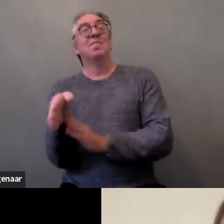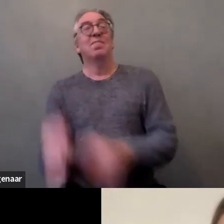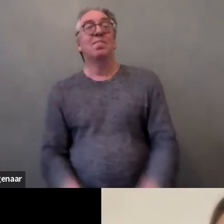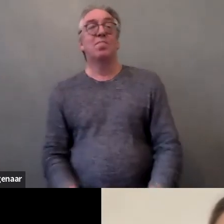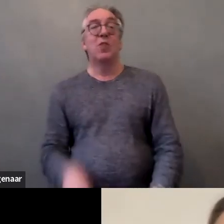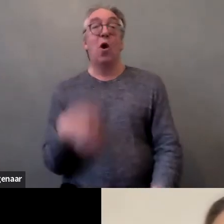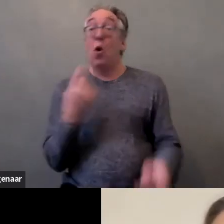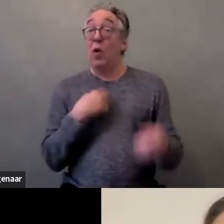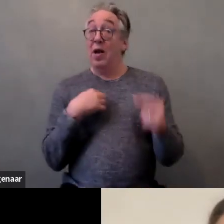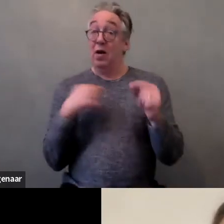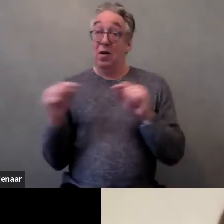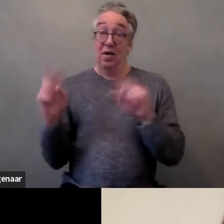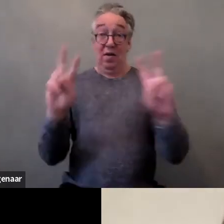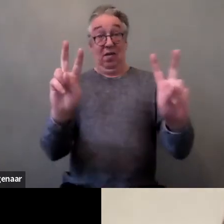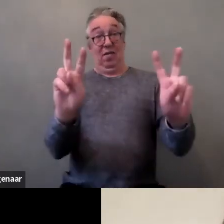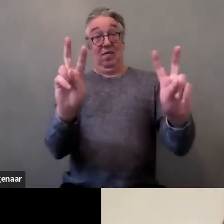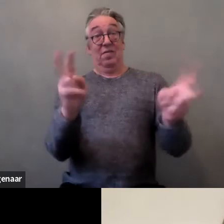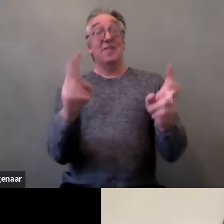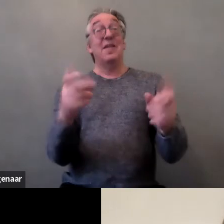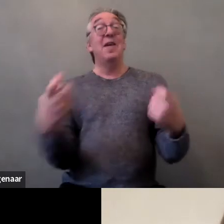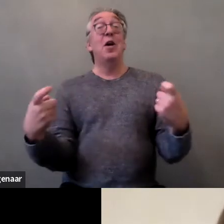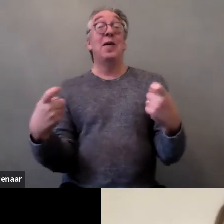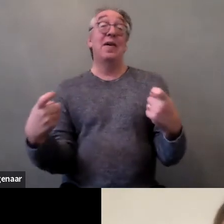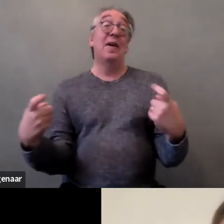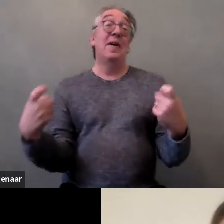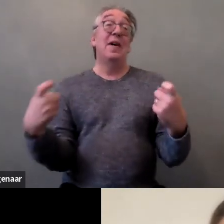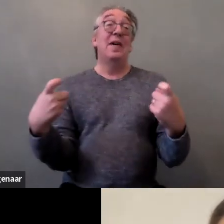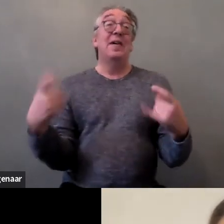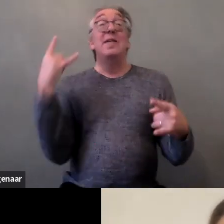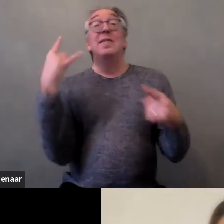that consent and body autotomy for persons with disabilities means